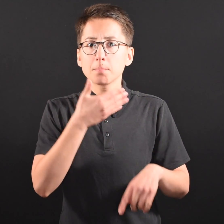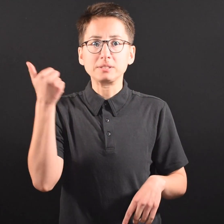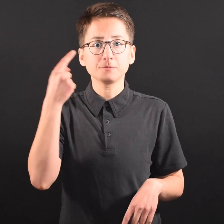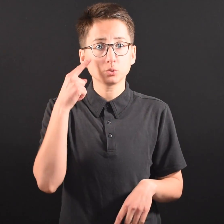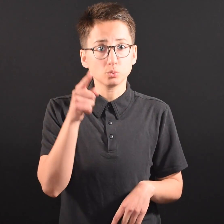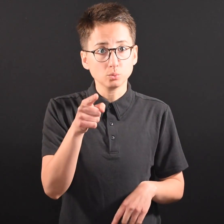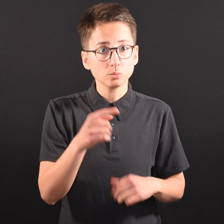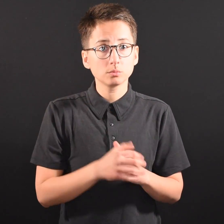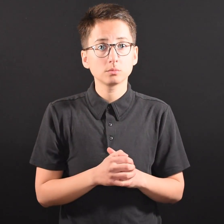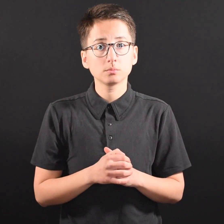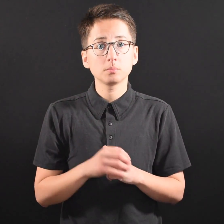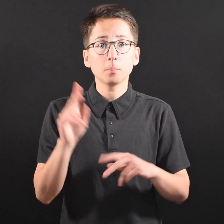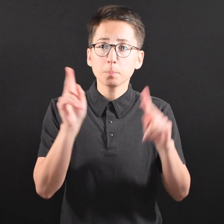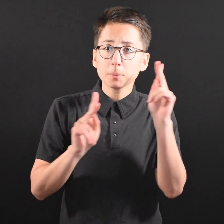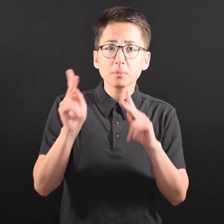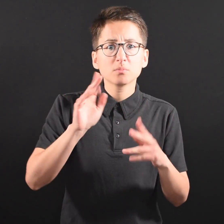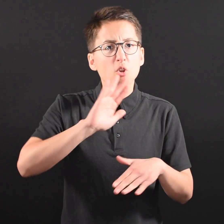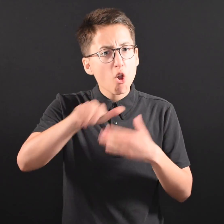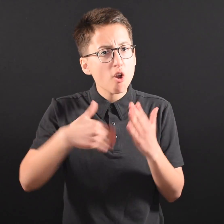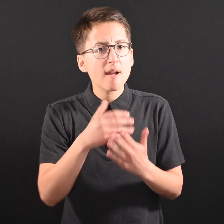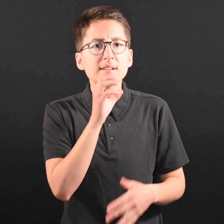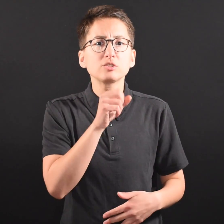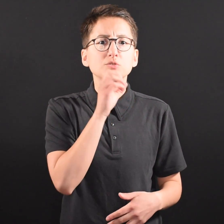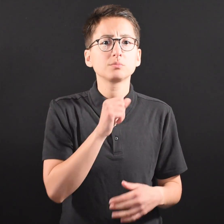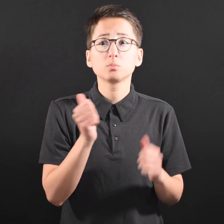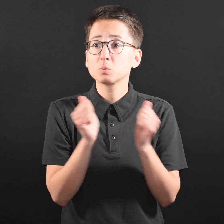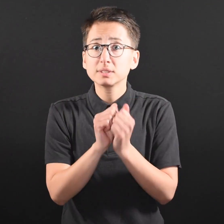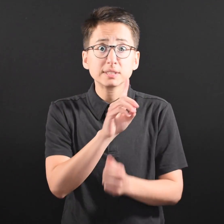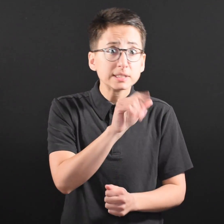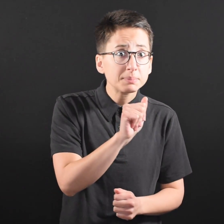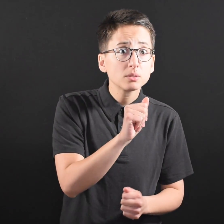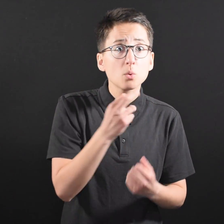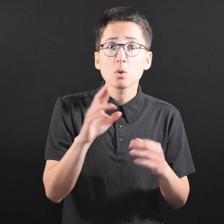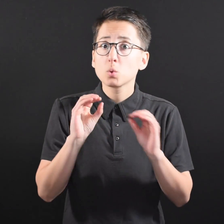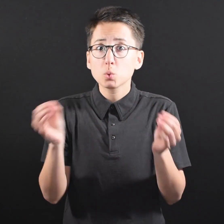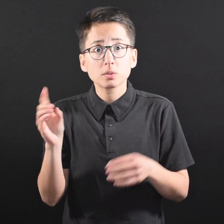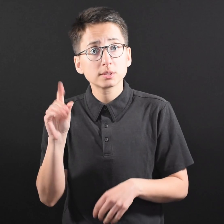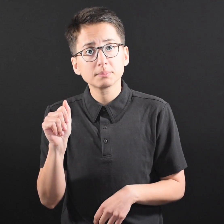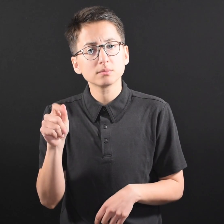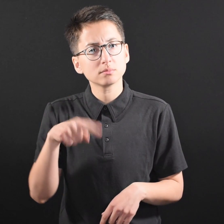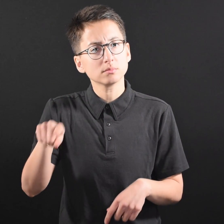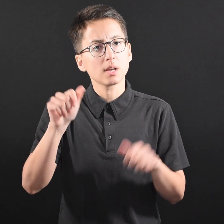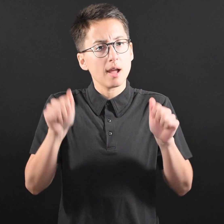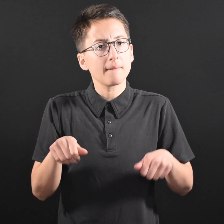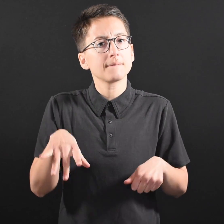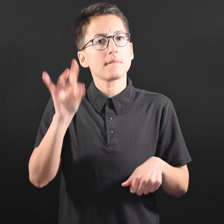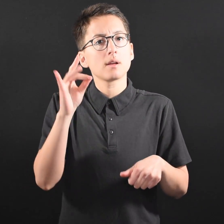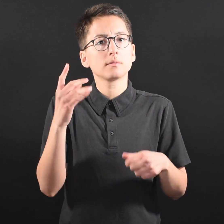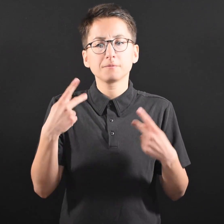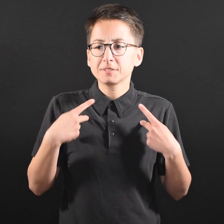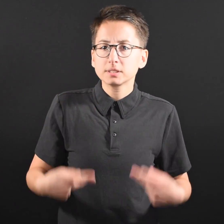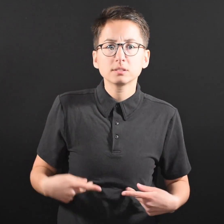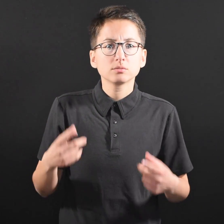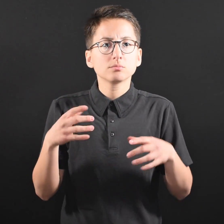you. Physical activity, such as walking or biking, can be done by people of all ages and abilities.